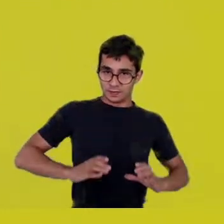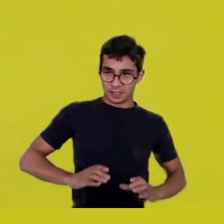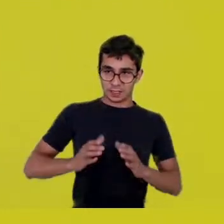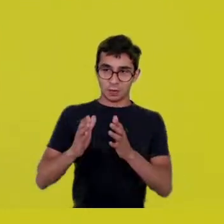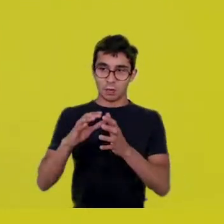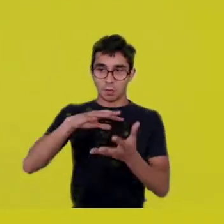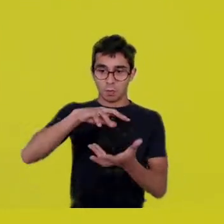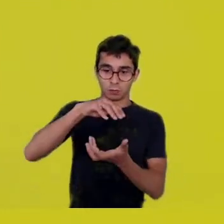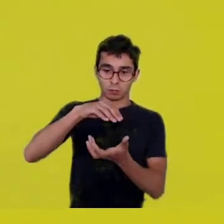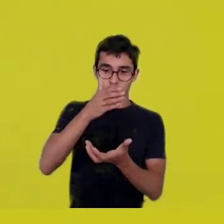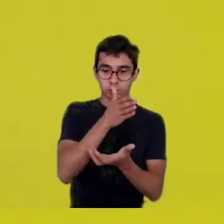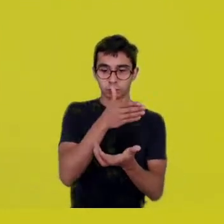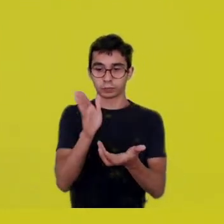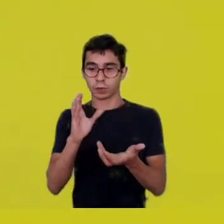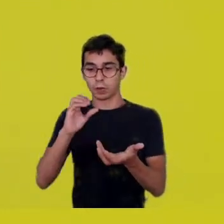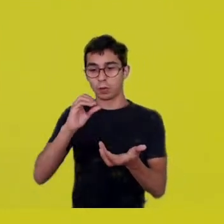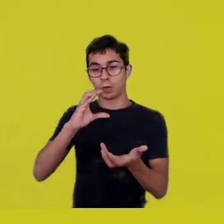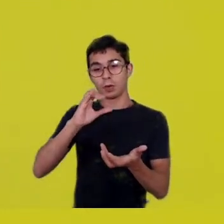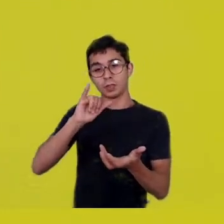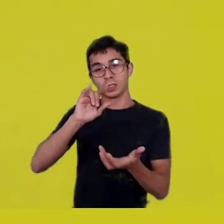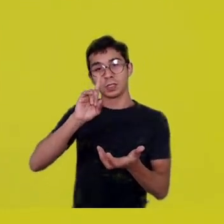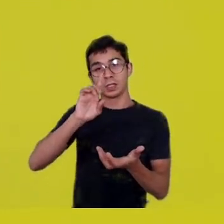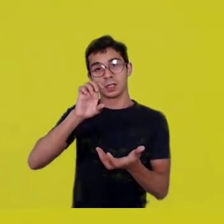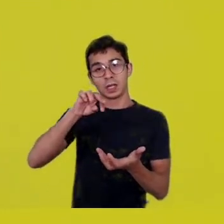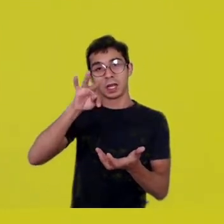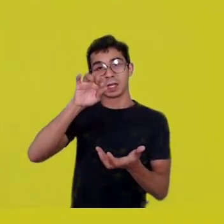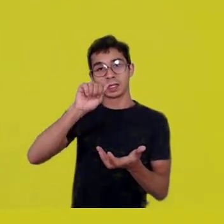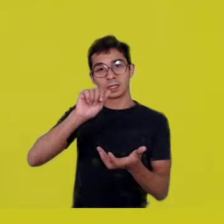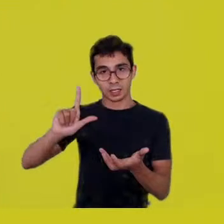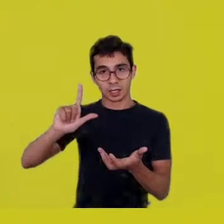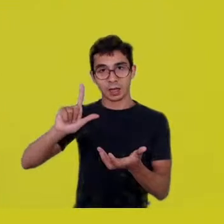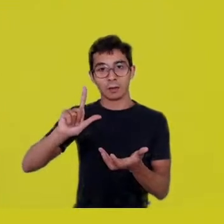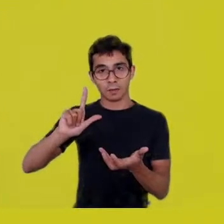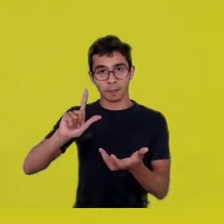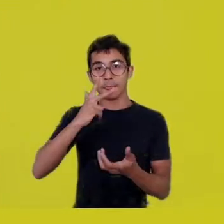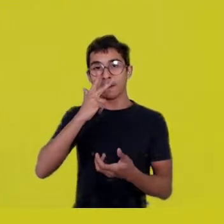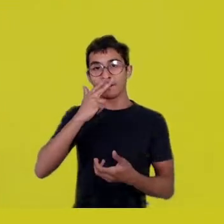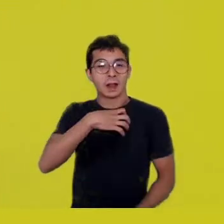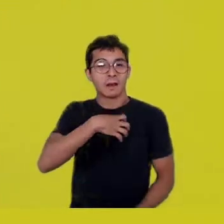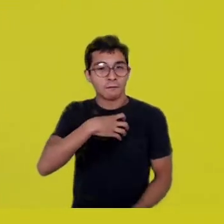can be retrieved through practices as the theater within a metropolis?